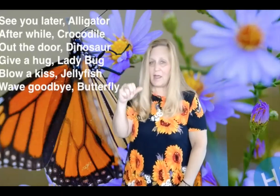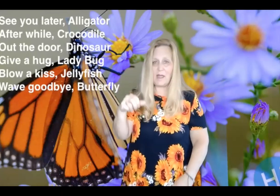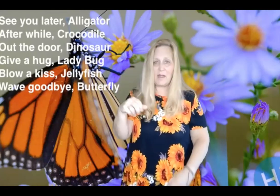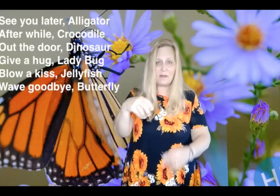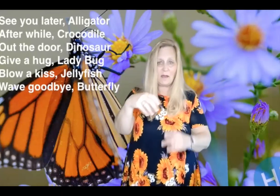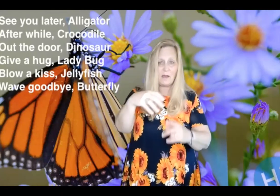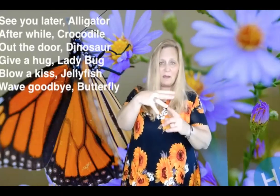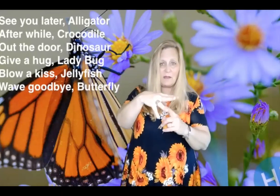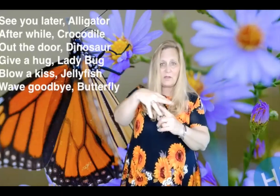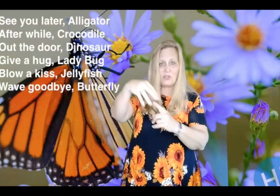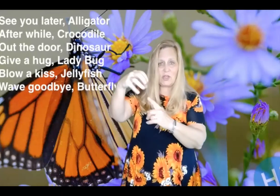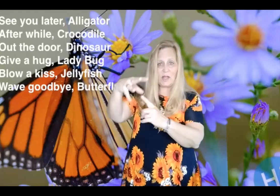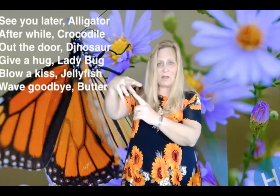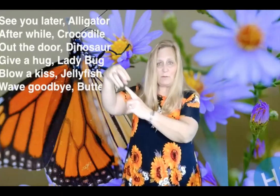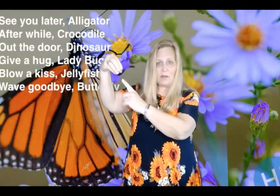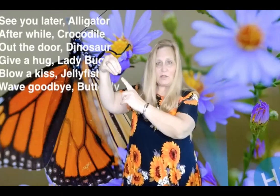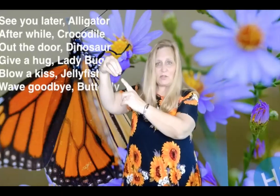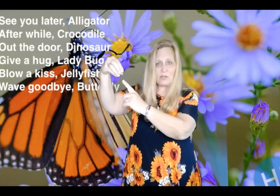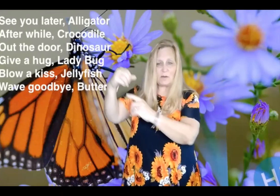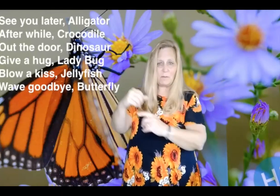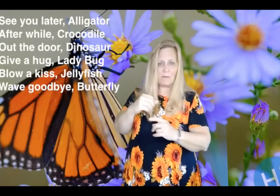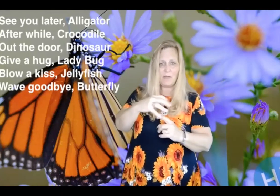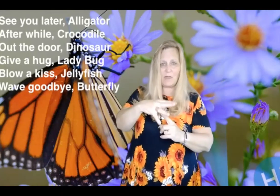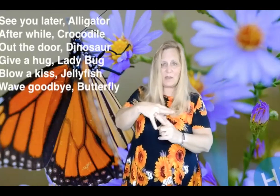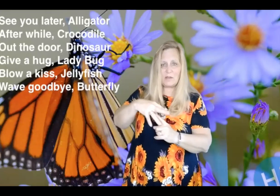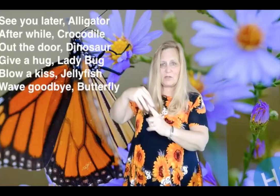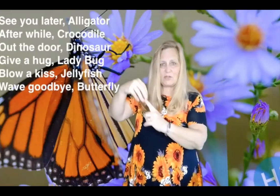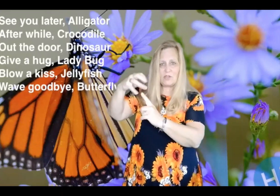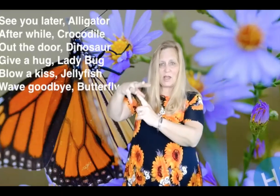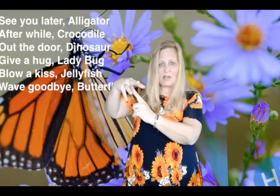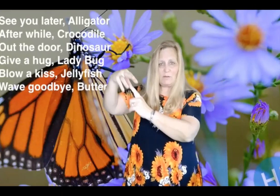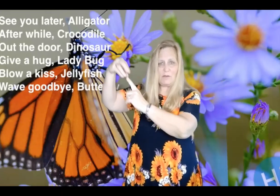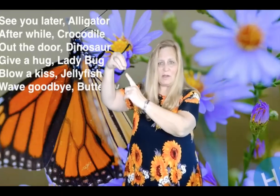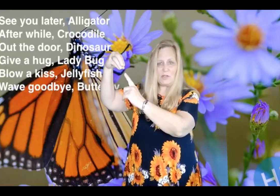And jelly fish. jelly fish.